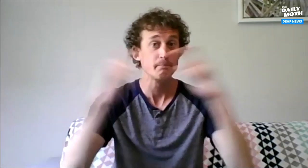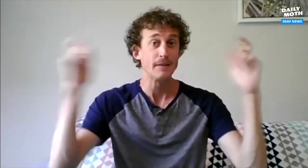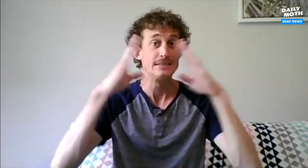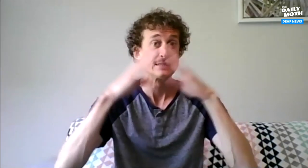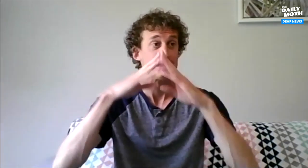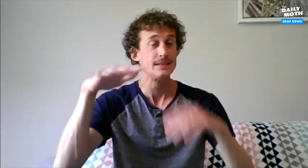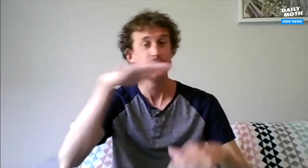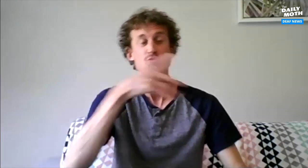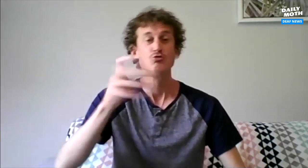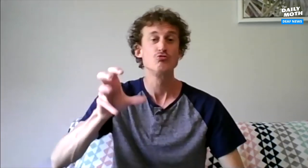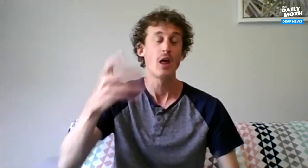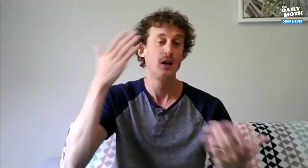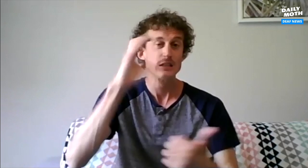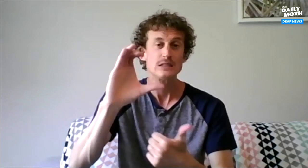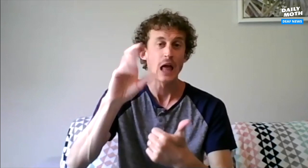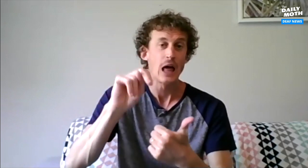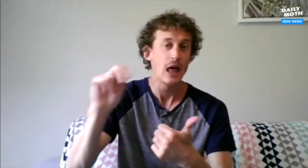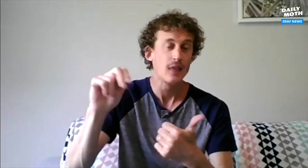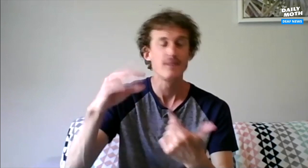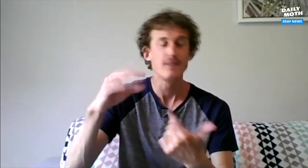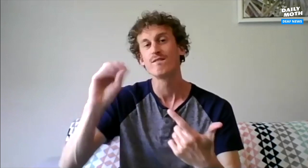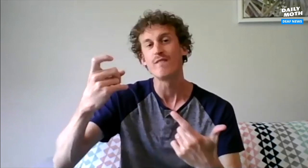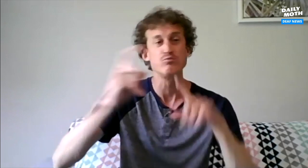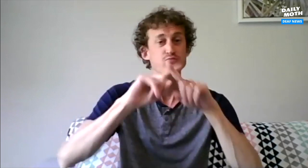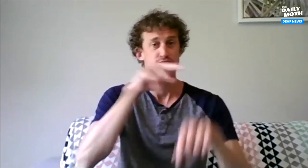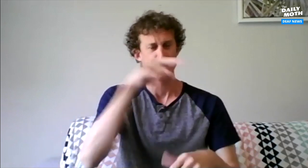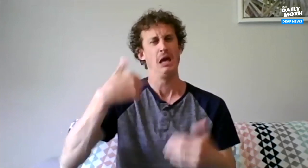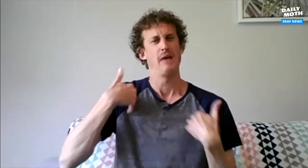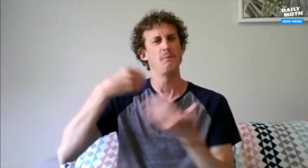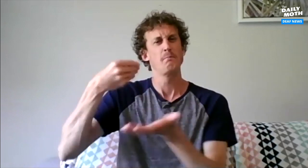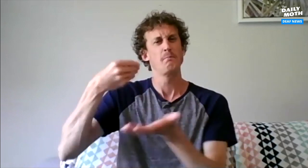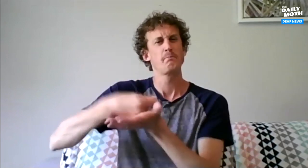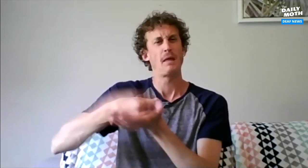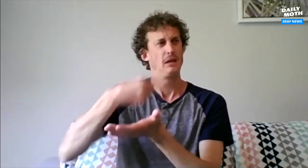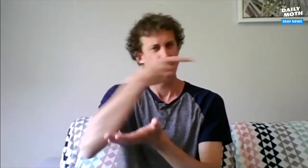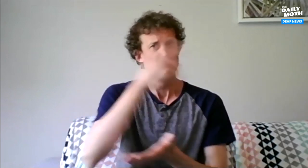In the big cities, you know the channels like CNN or FOX, they have the funds.